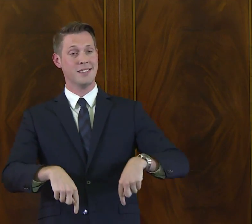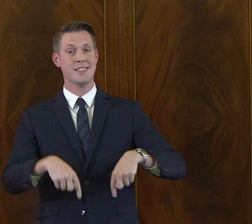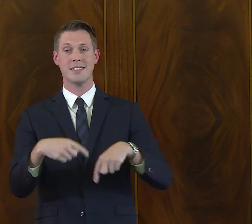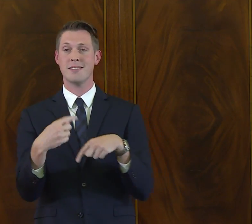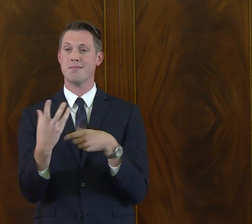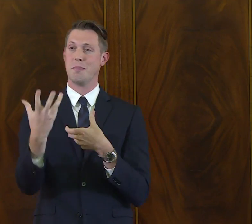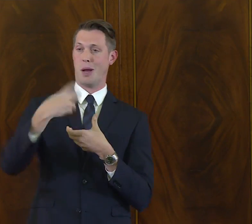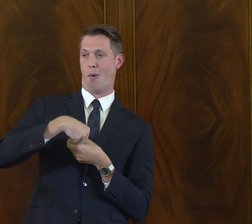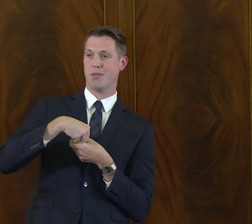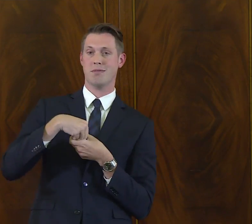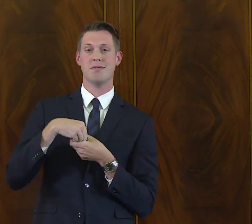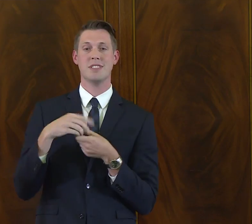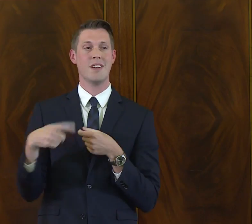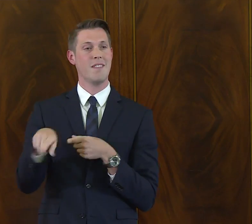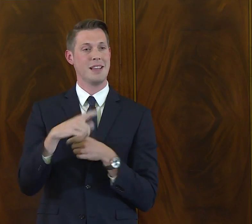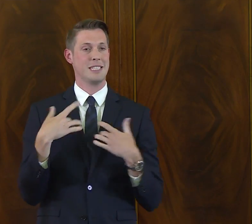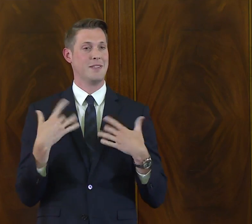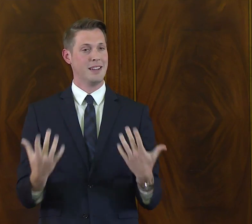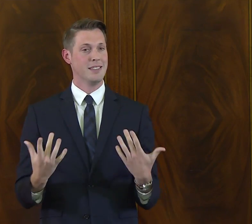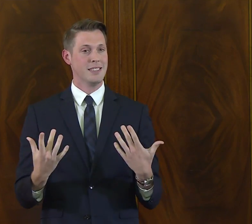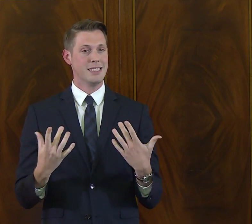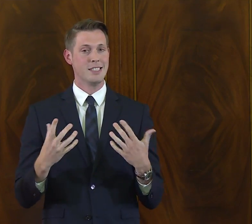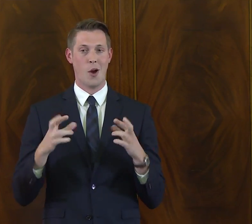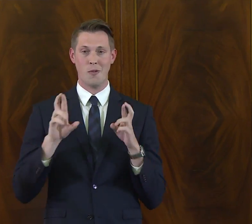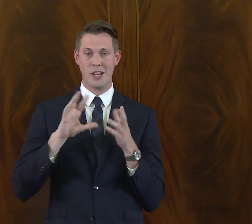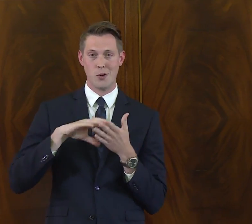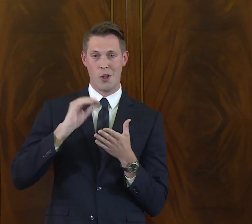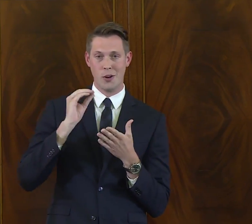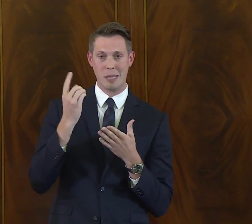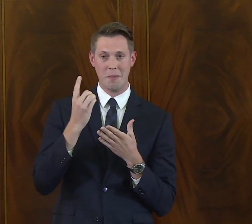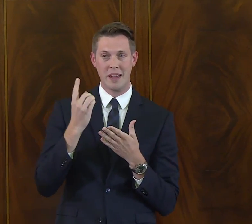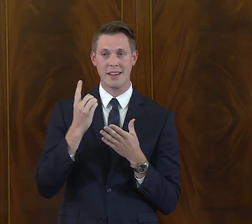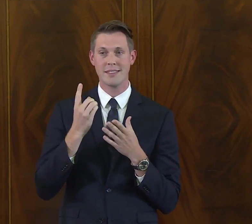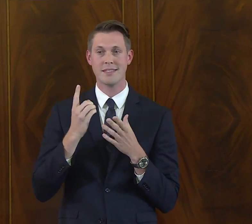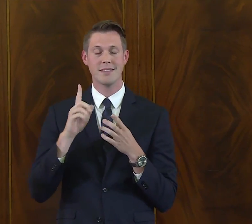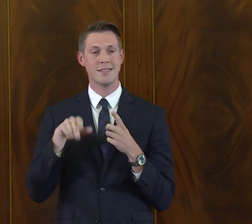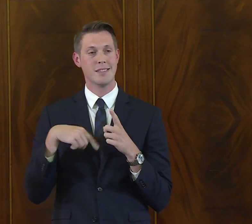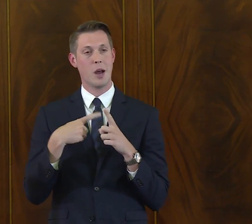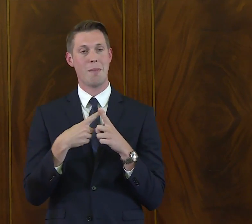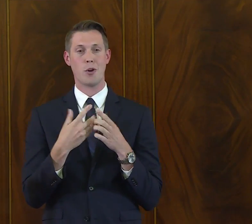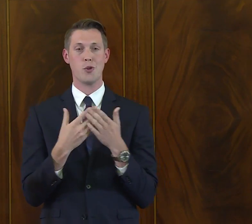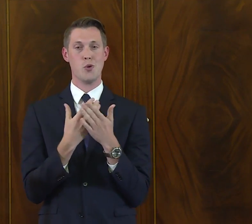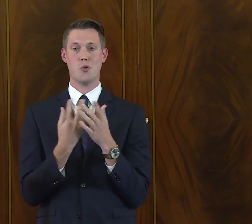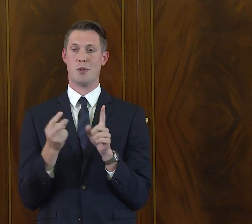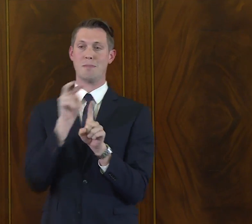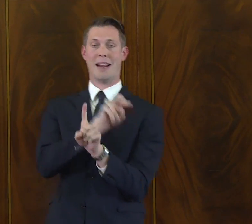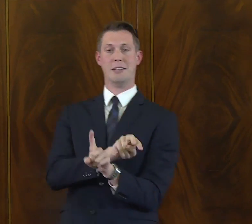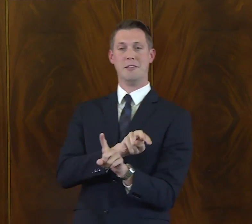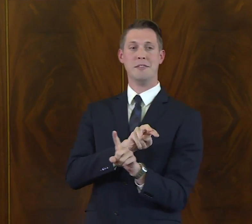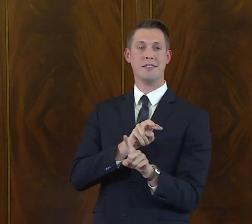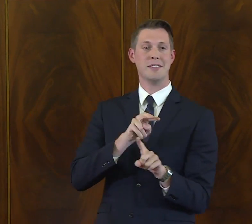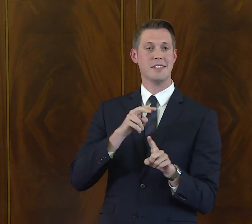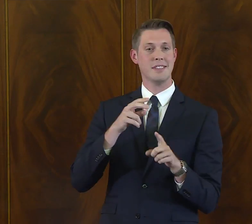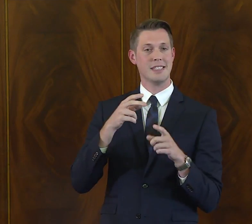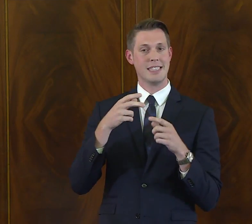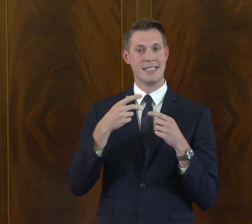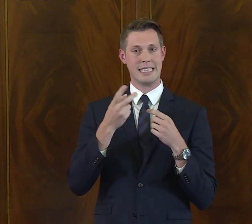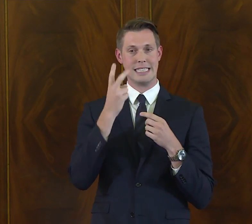Thank you to all of you who have come to participate in this event. I hope that you've learned something about a new perspective